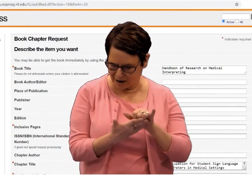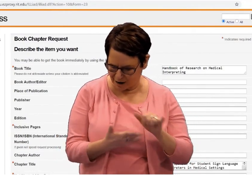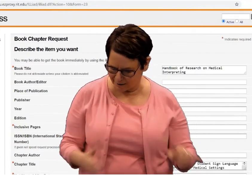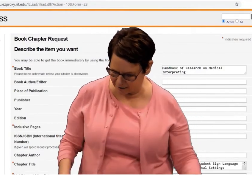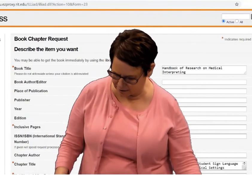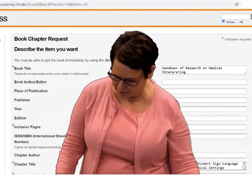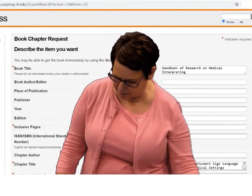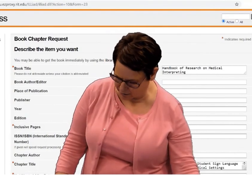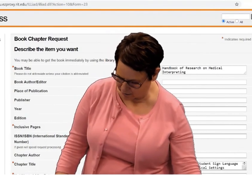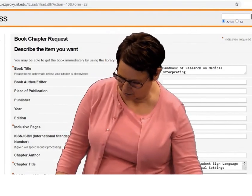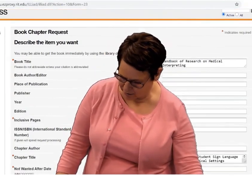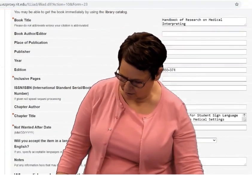How do you find that?